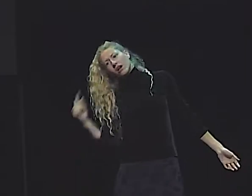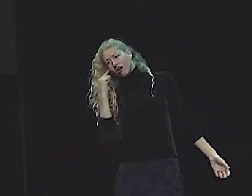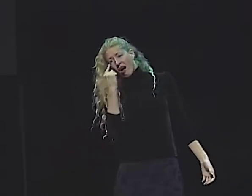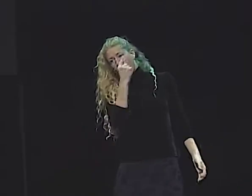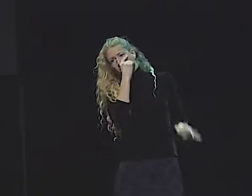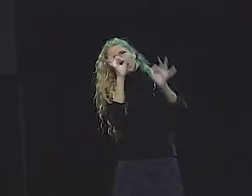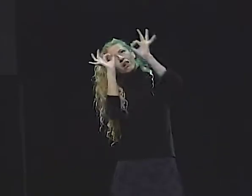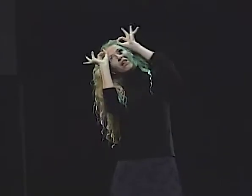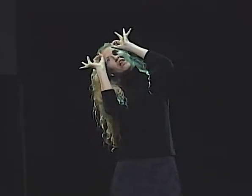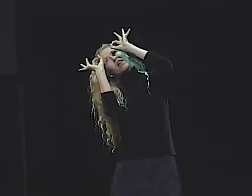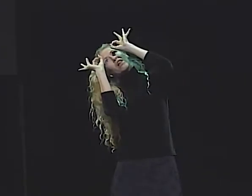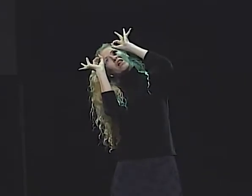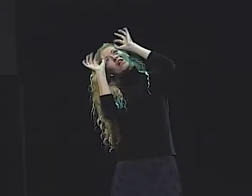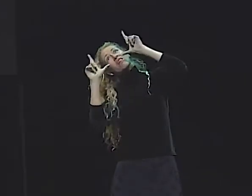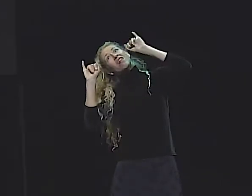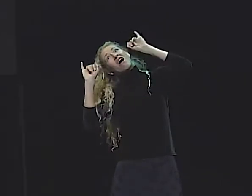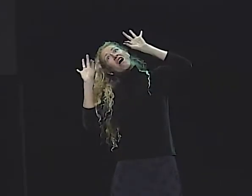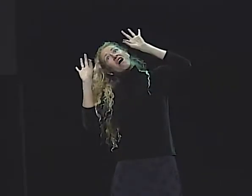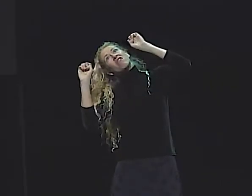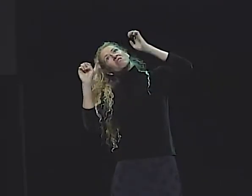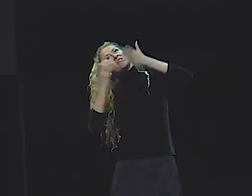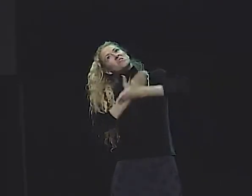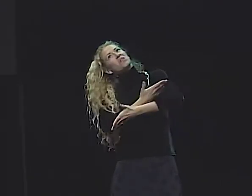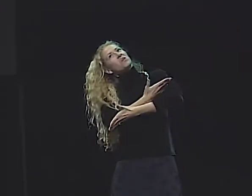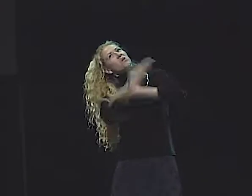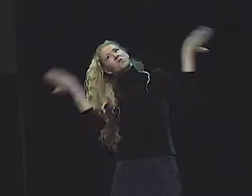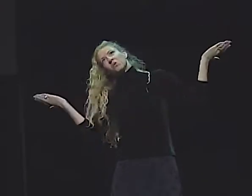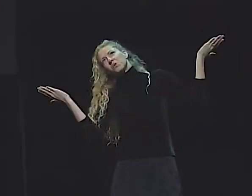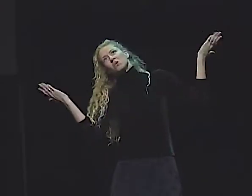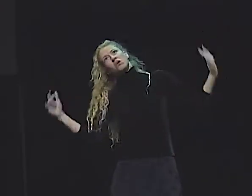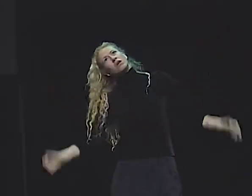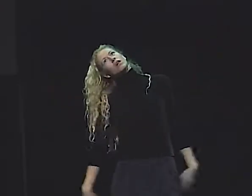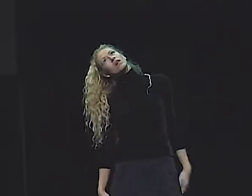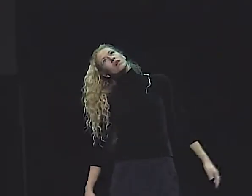FURTHER OVER, THEY SAW A NAKED, YOUNG GIRL LYING